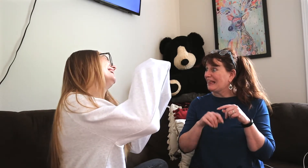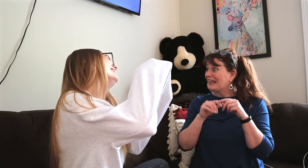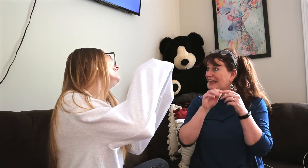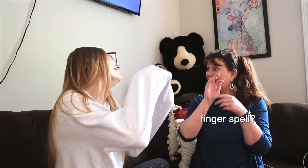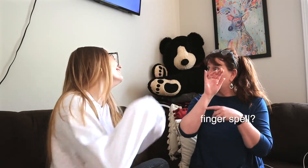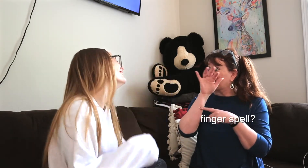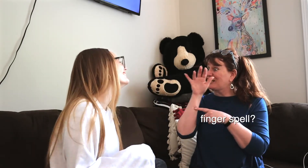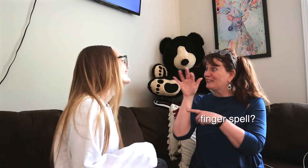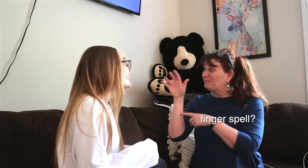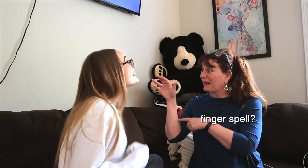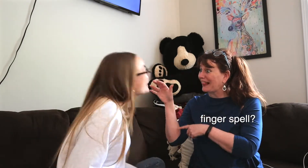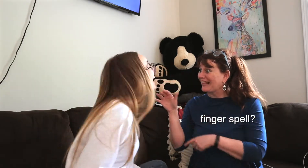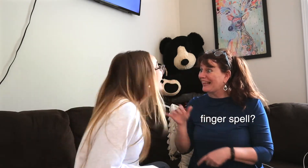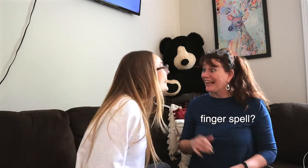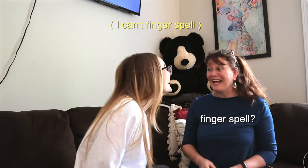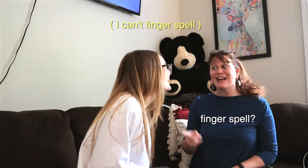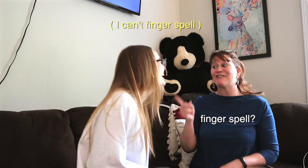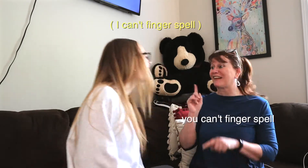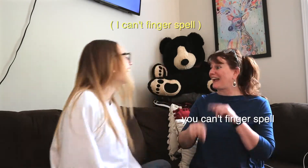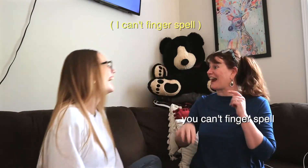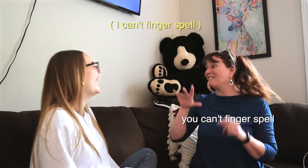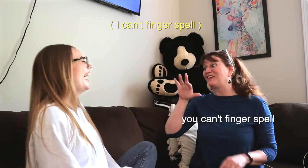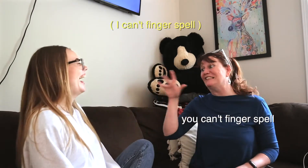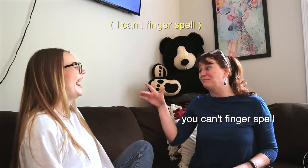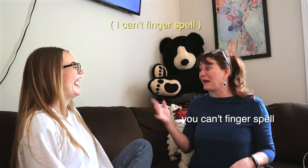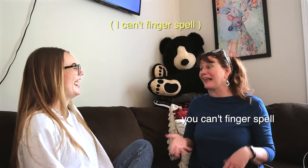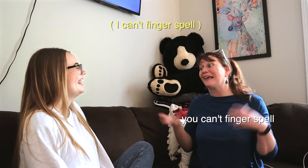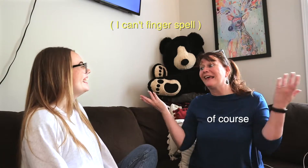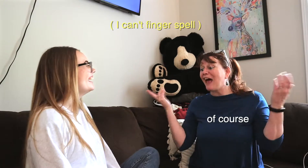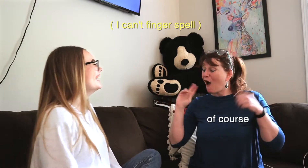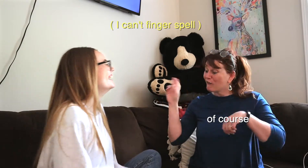*laughs* yeah-huh! *laughing*